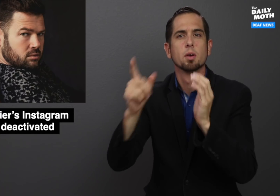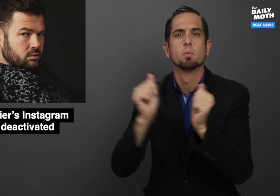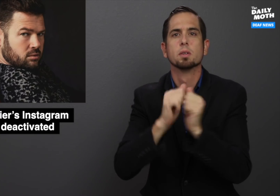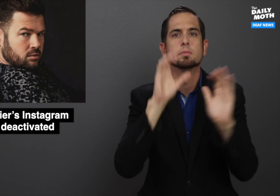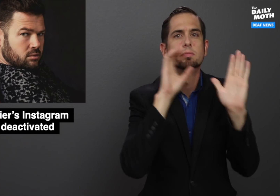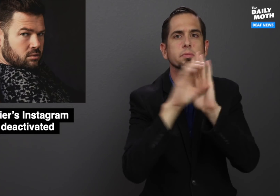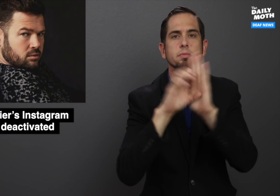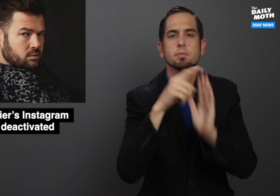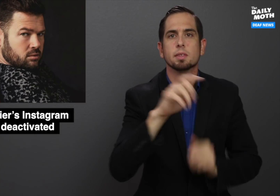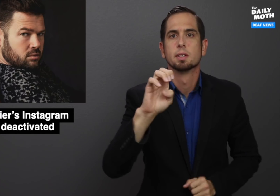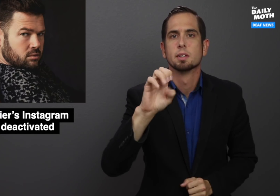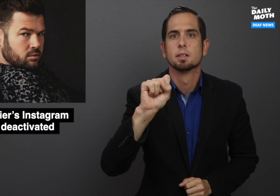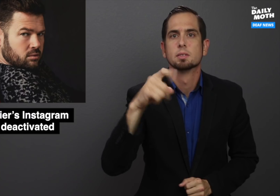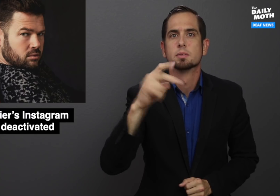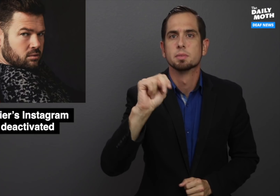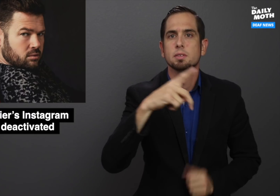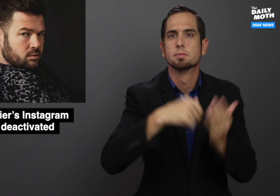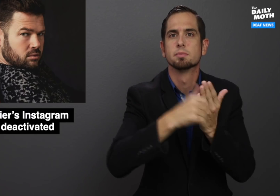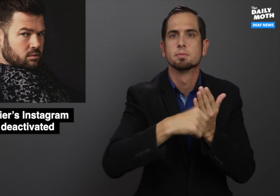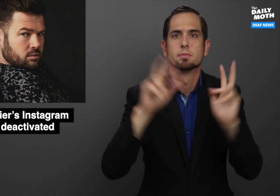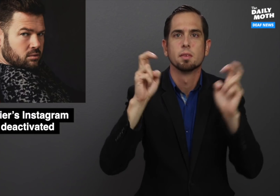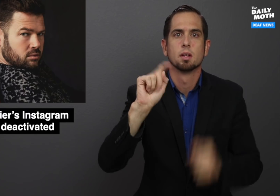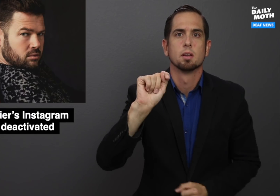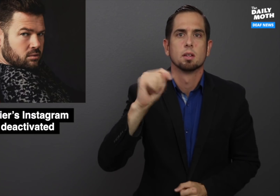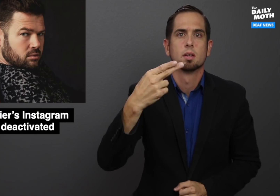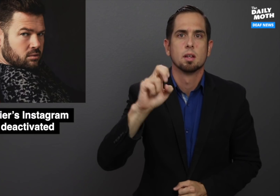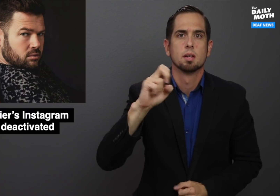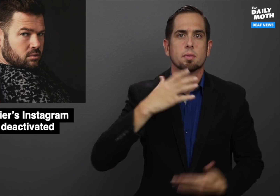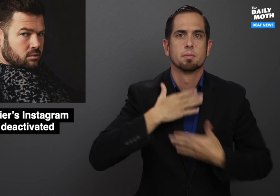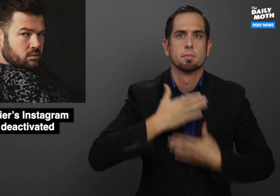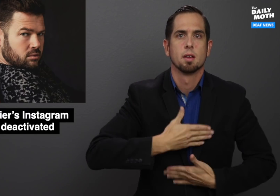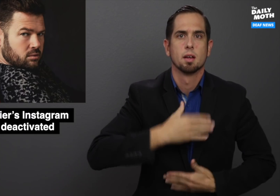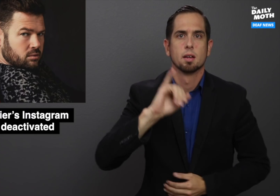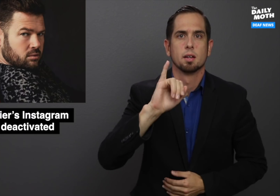"The Body Issue."